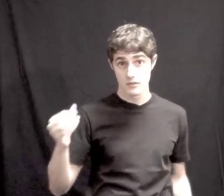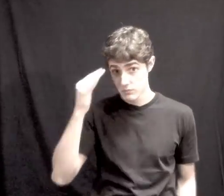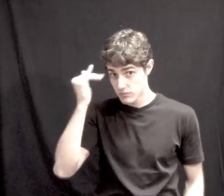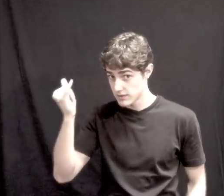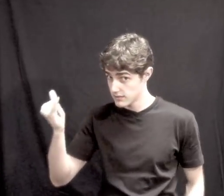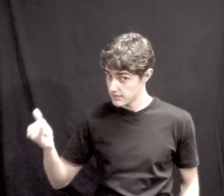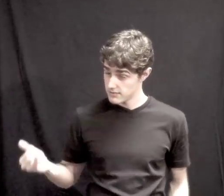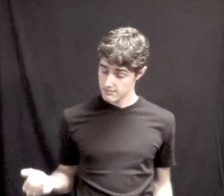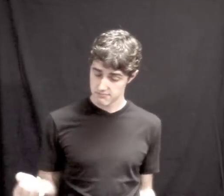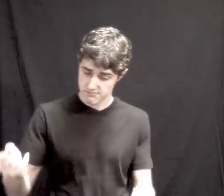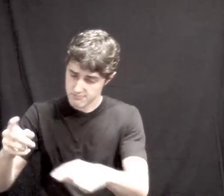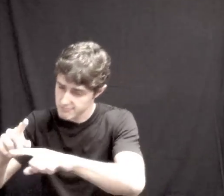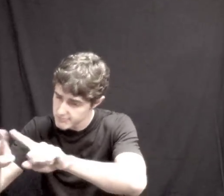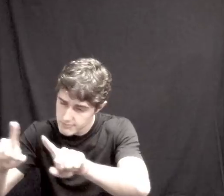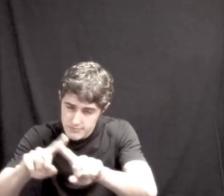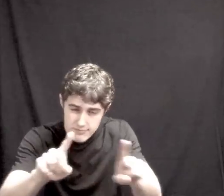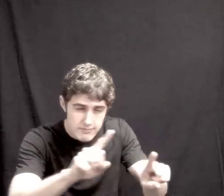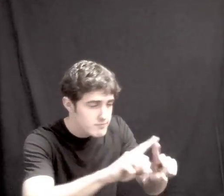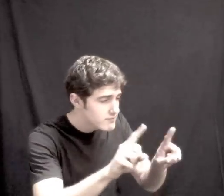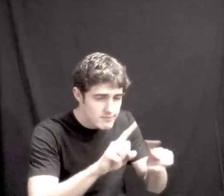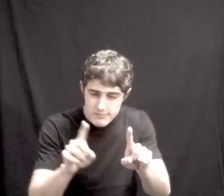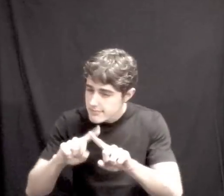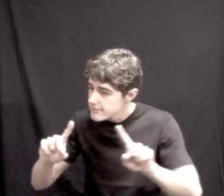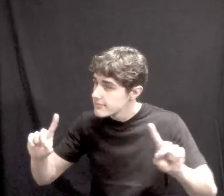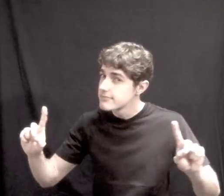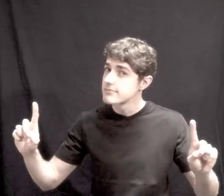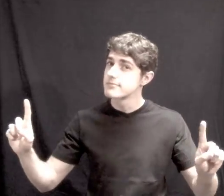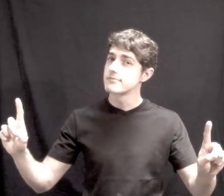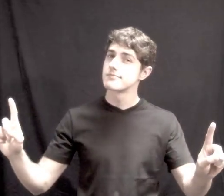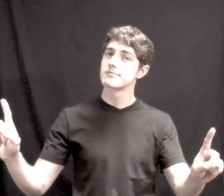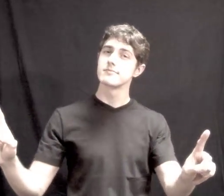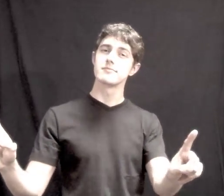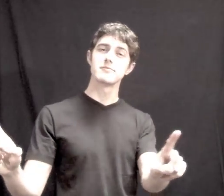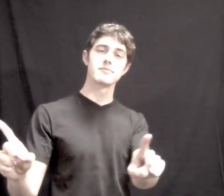'Cause everything is never as it seems WHY? VARIETY